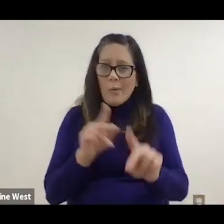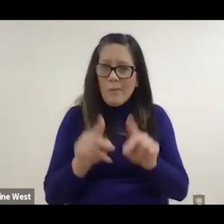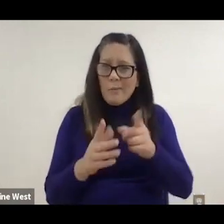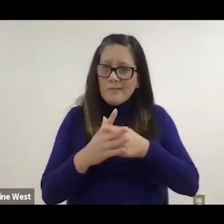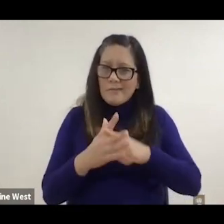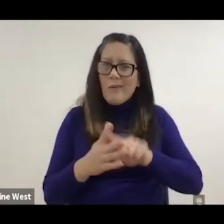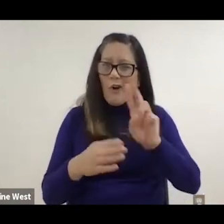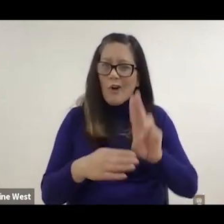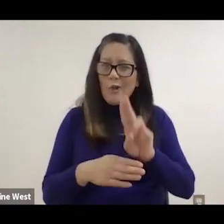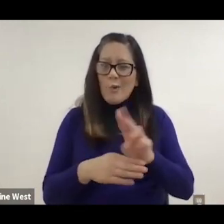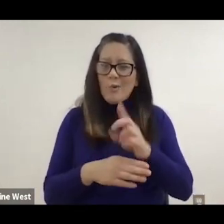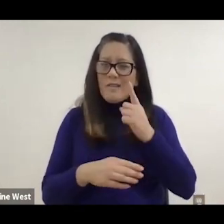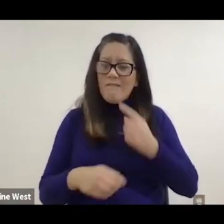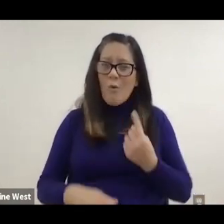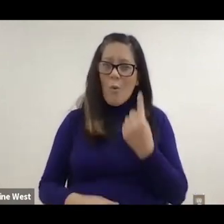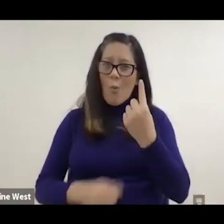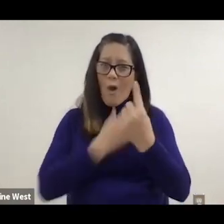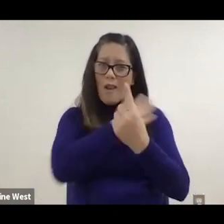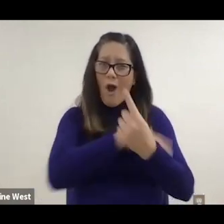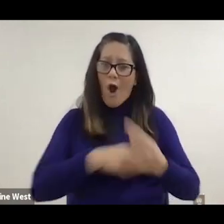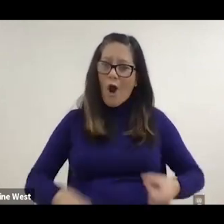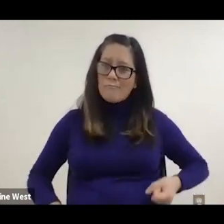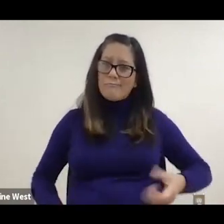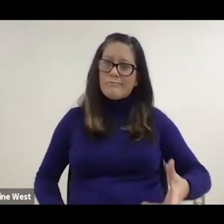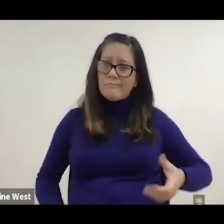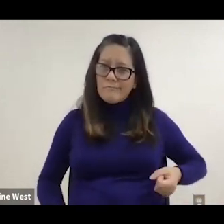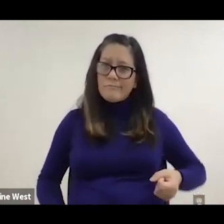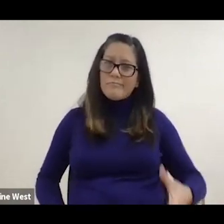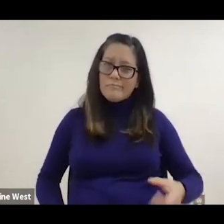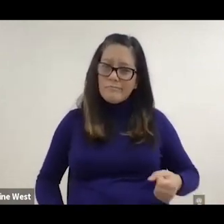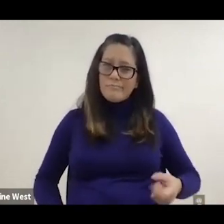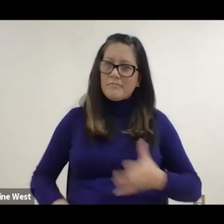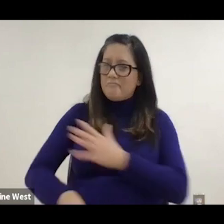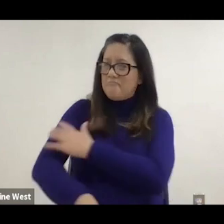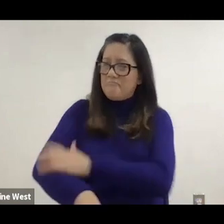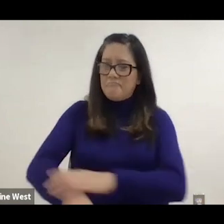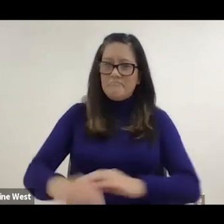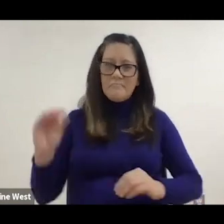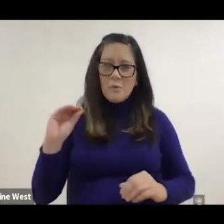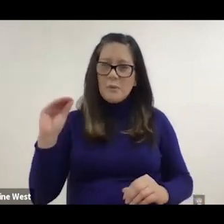use them for one arm drive. Wheelchairs because you could push with one hand and go straight,